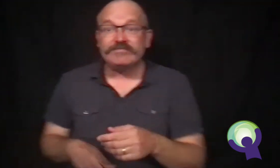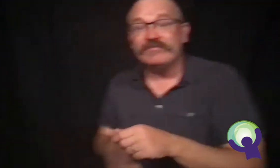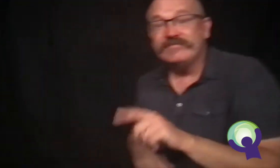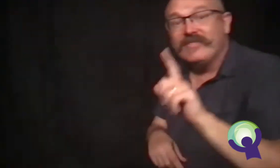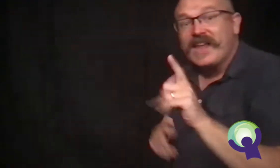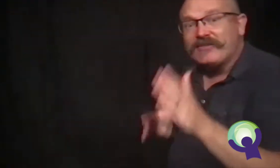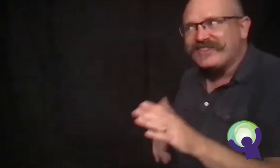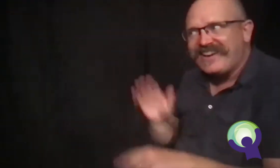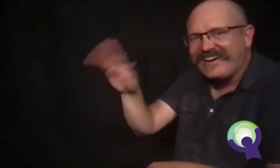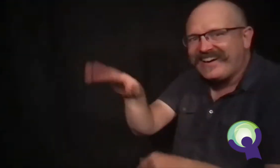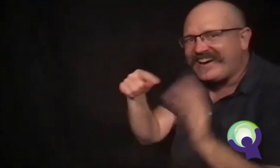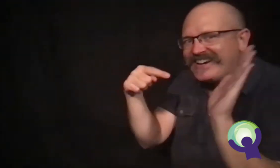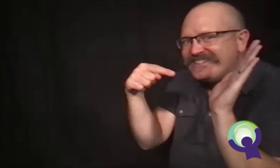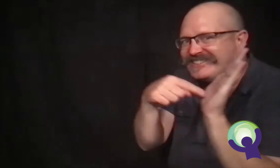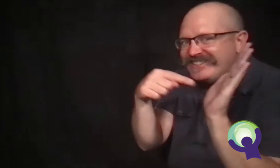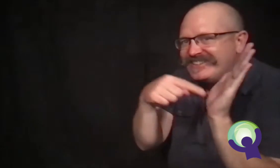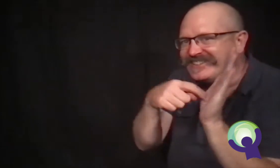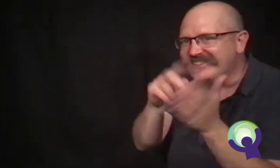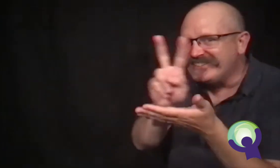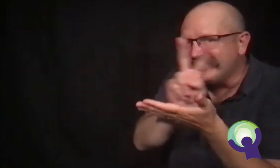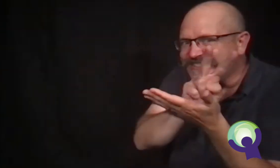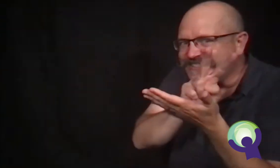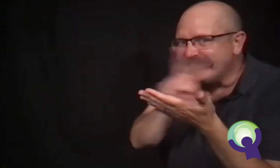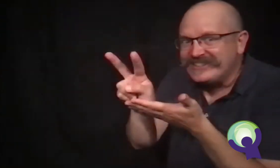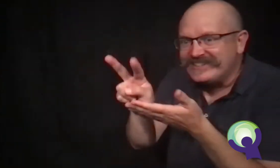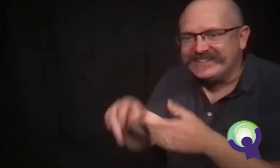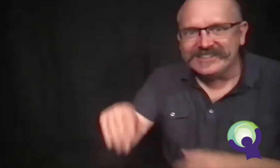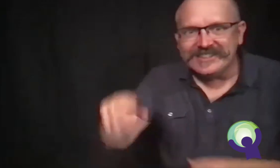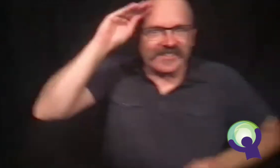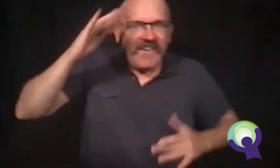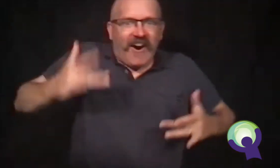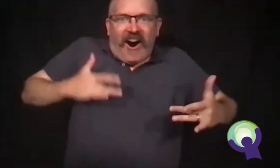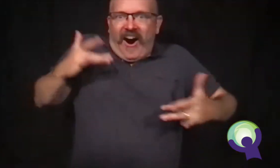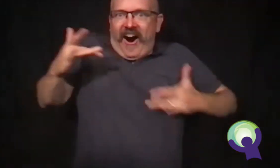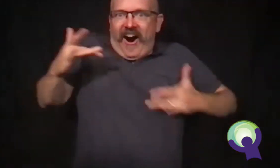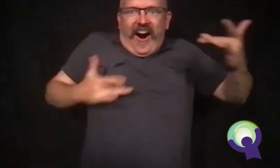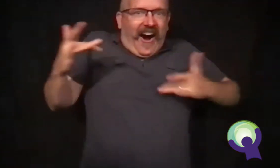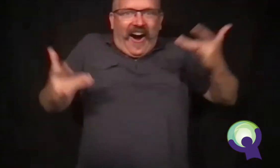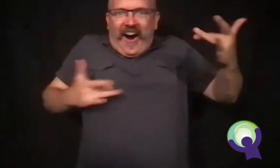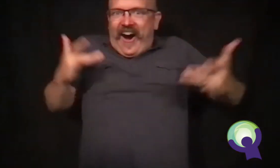The desk clerk took his library card and stamped the cards in the back of the books.